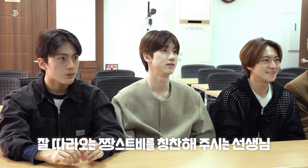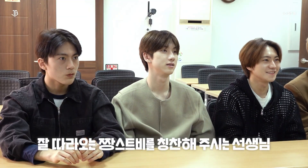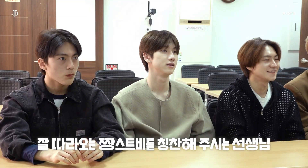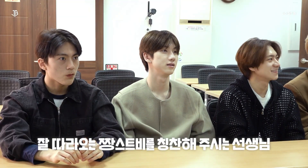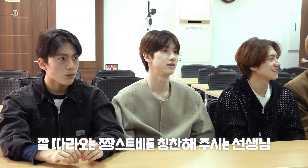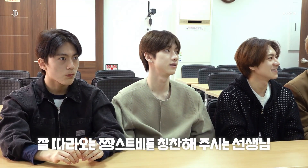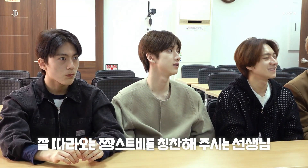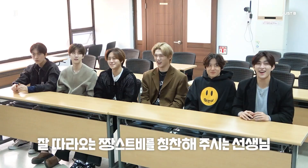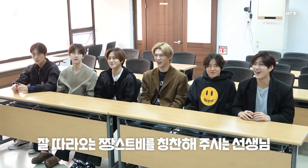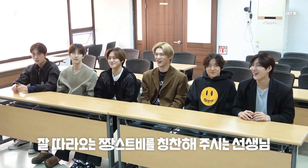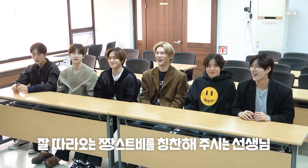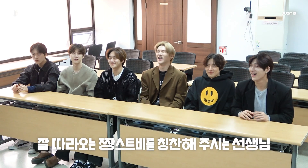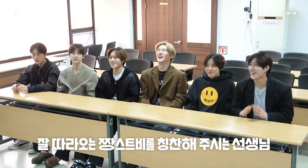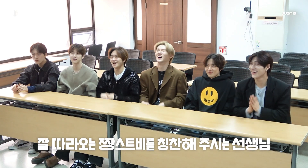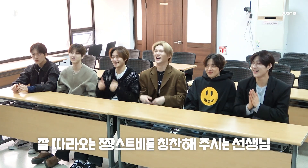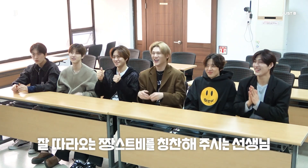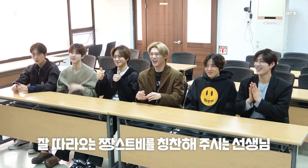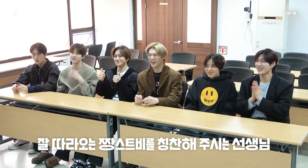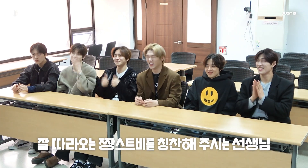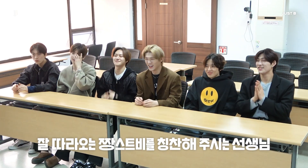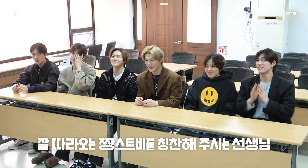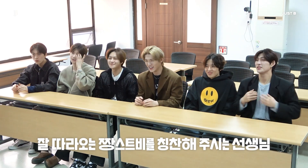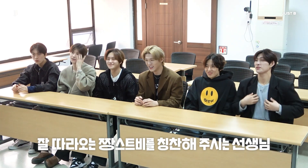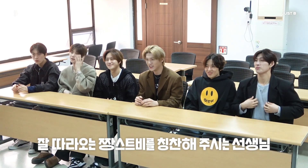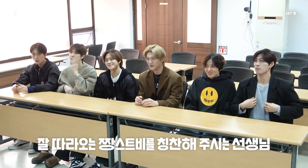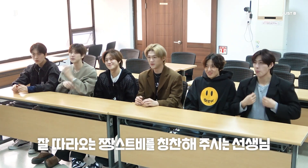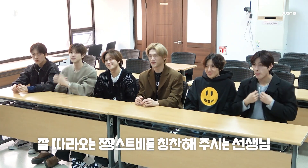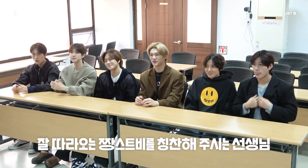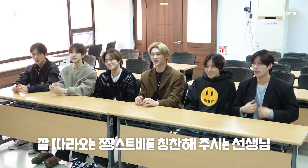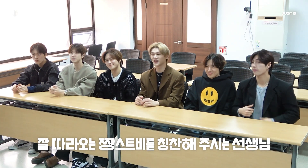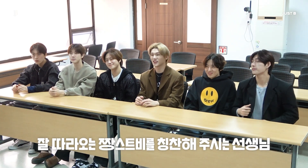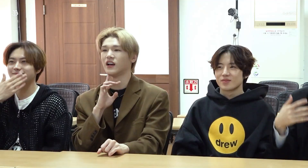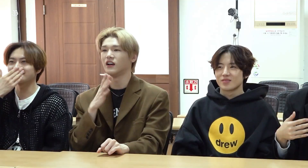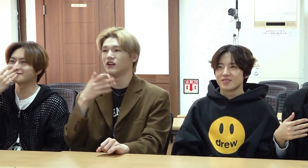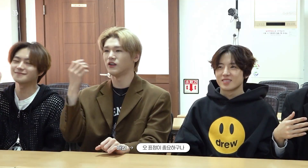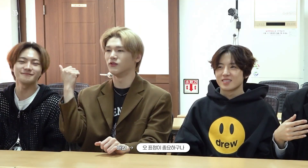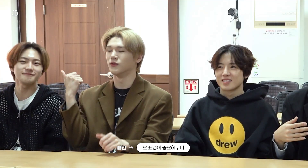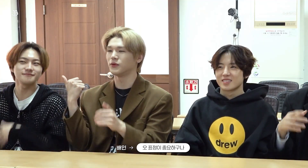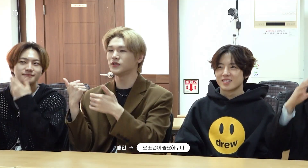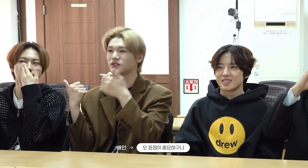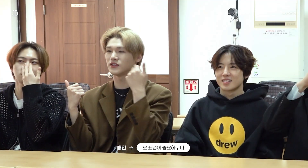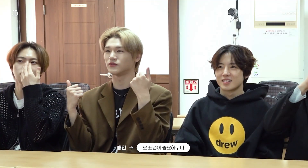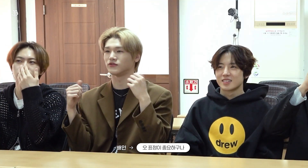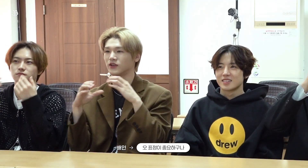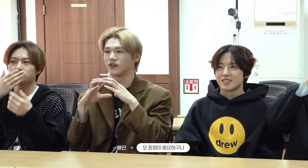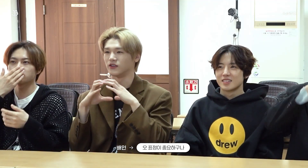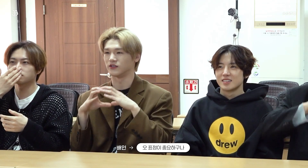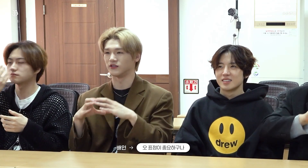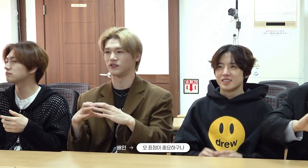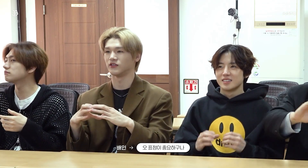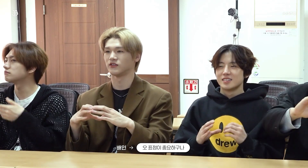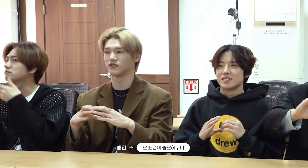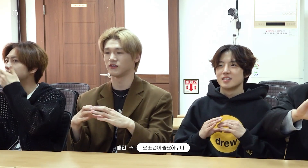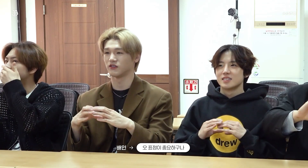You're doing such a great job... [The instructor compliments JUST B for learning quickly] Oh, the facial expression is important